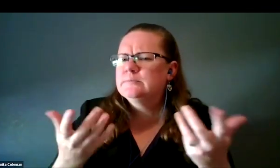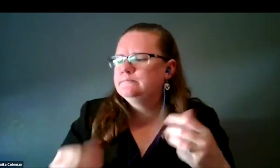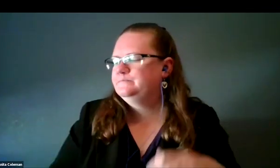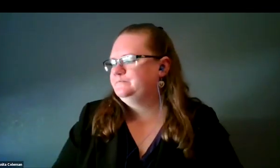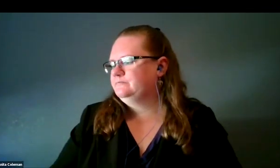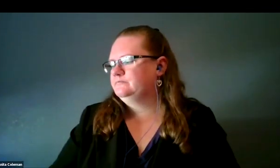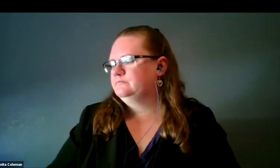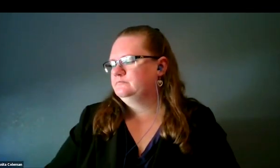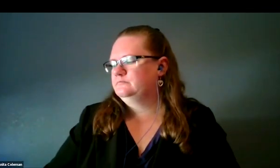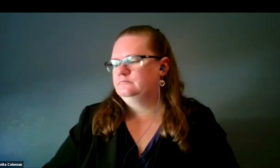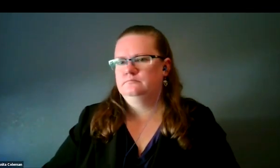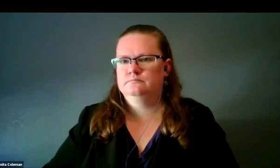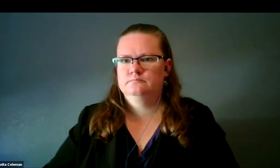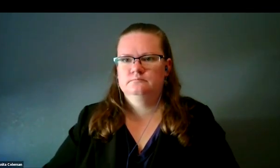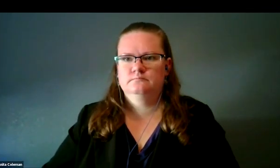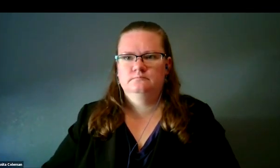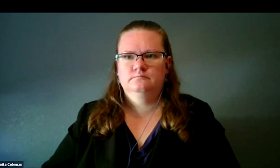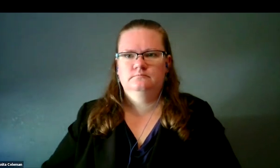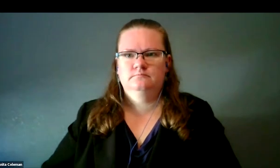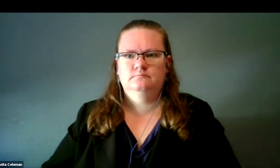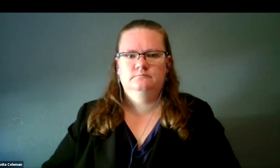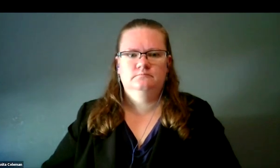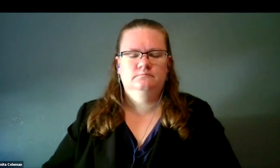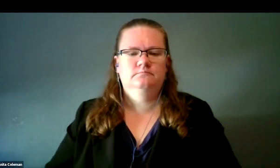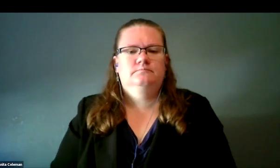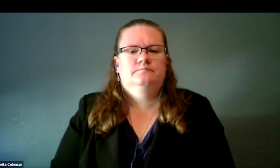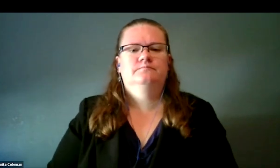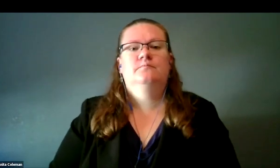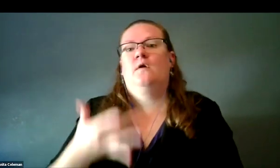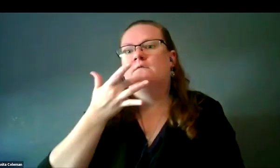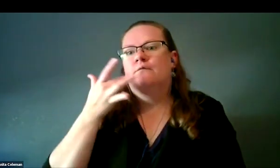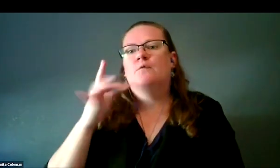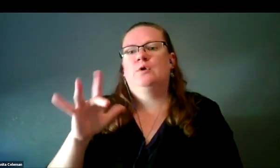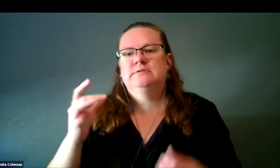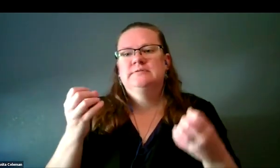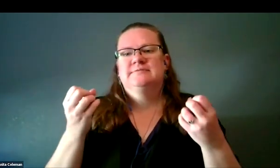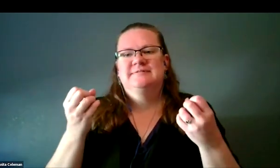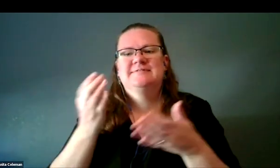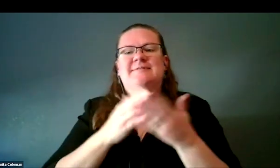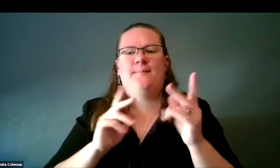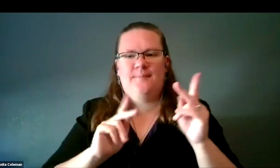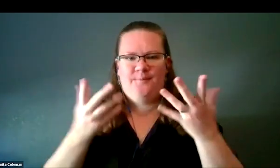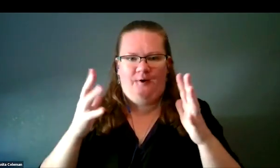Fortunately, people had done some work before, and I want to put my collaborator, Noreen Grice, but also David Hurd,